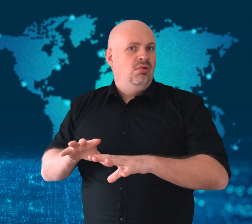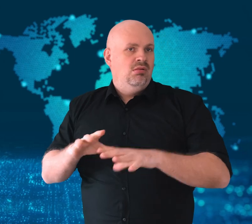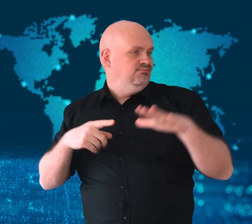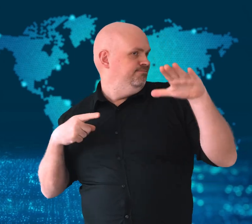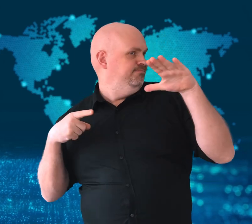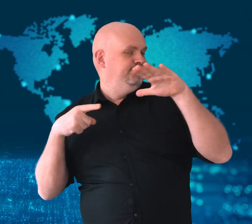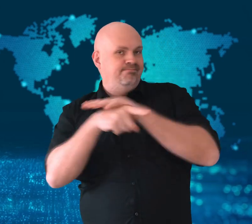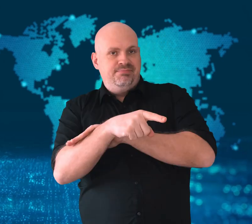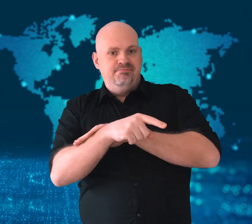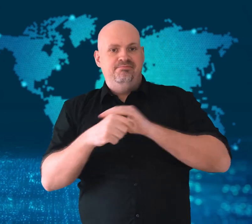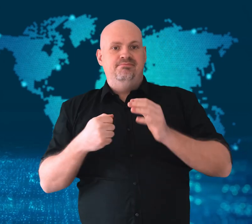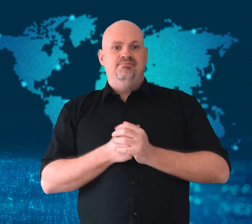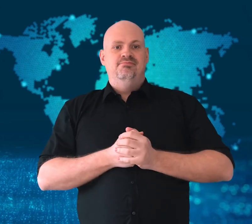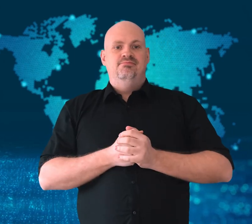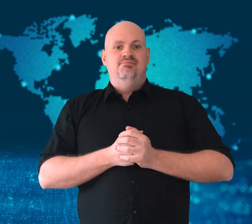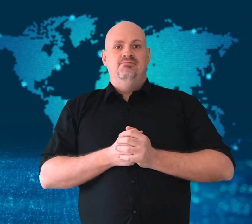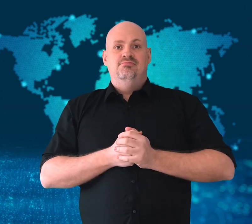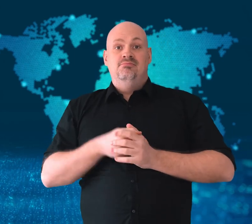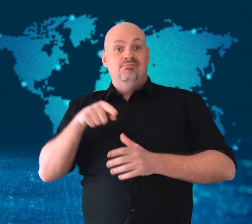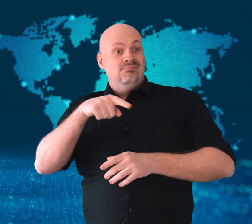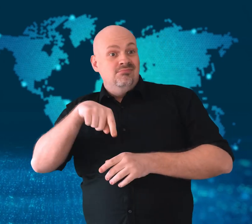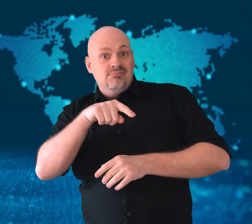phones behind in lockers.